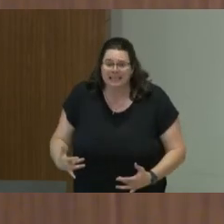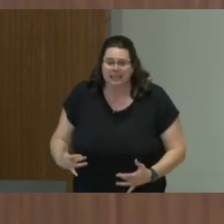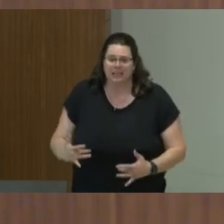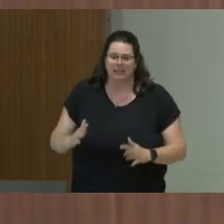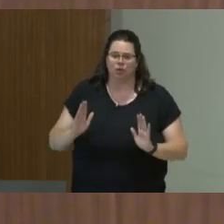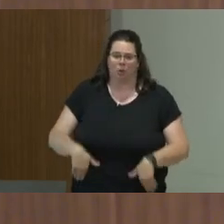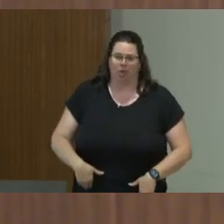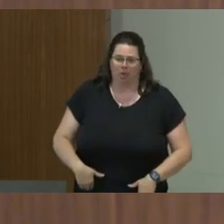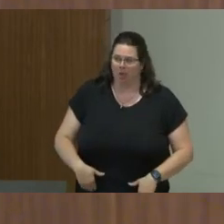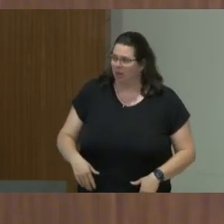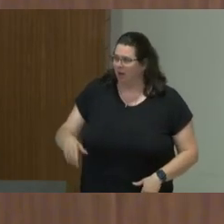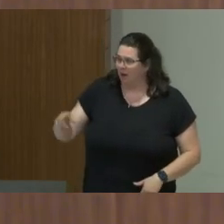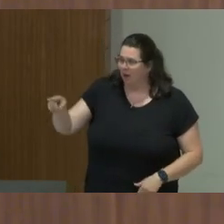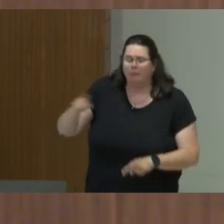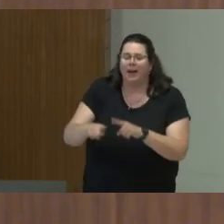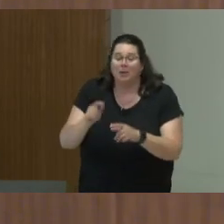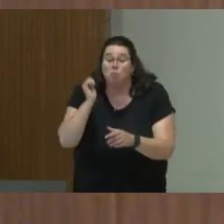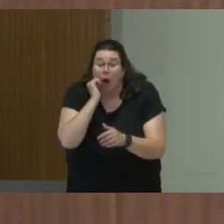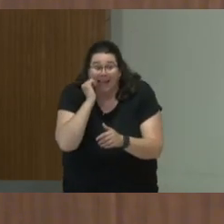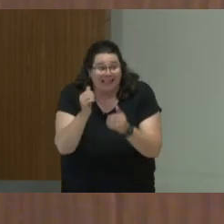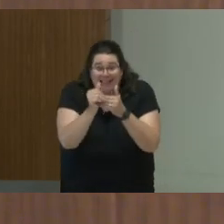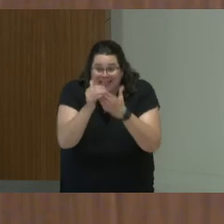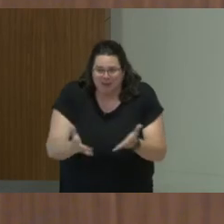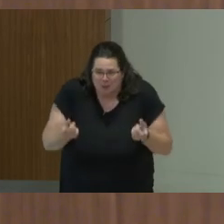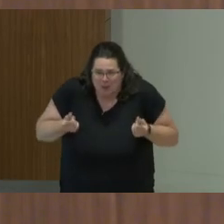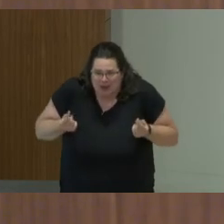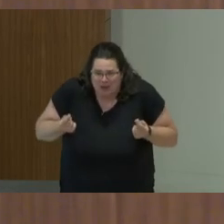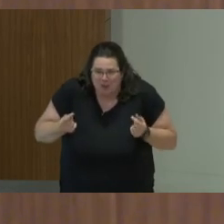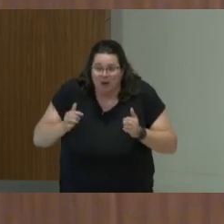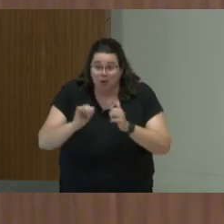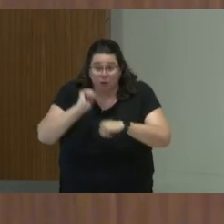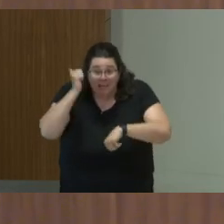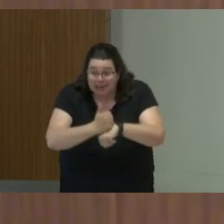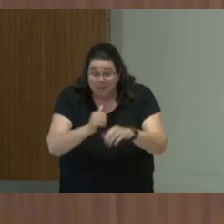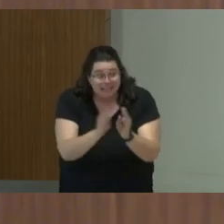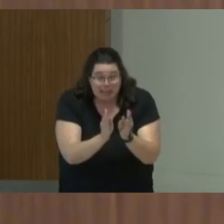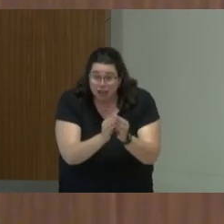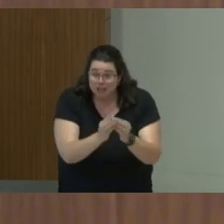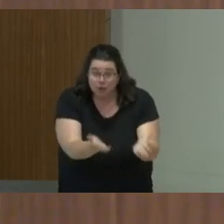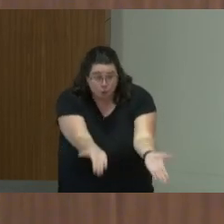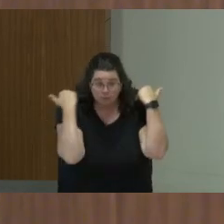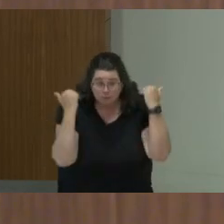Like, practically, what should leaders do in an organization? Should you set up sessions where you do some things?